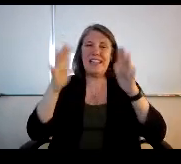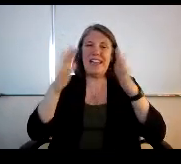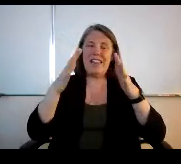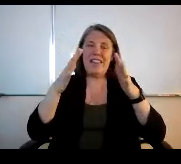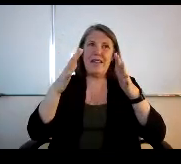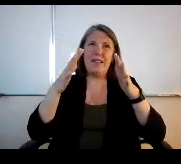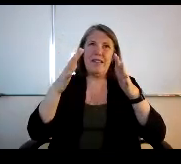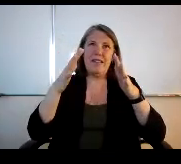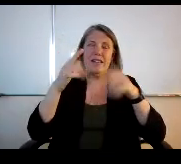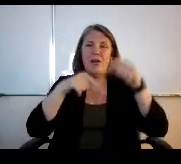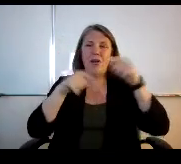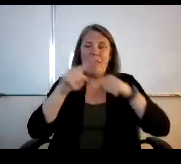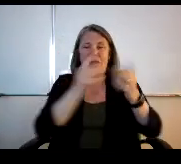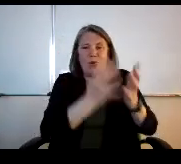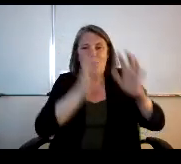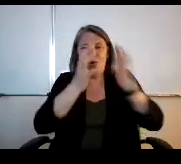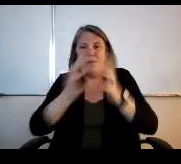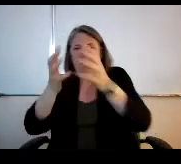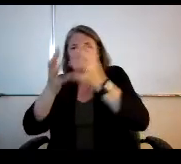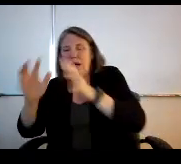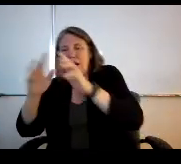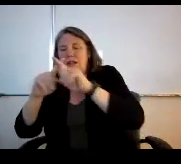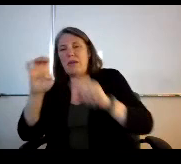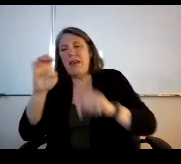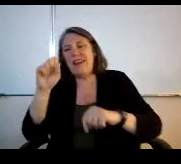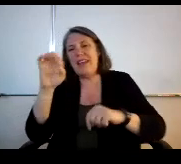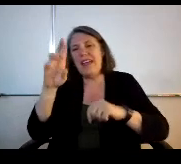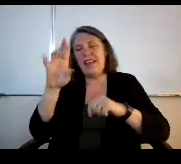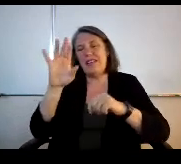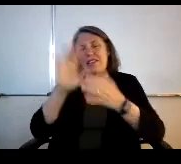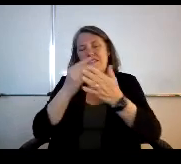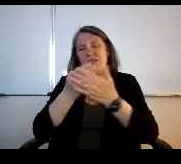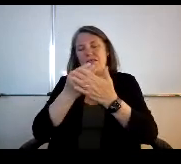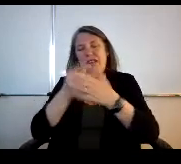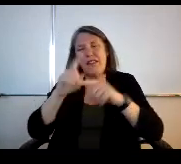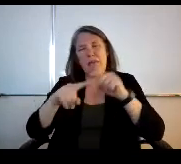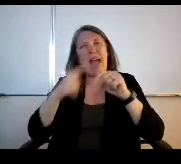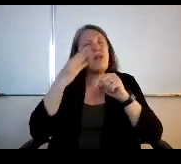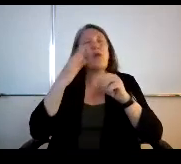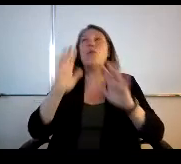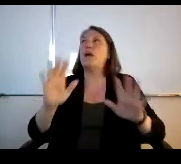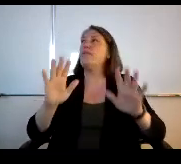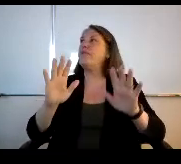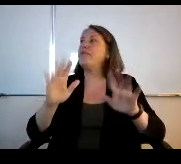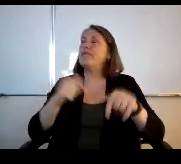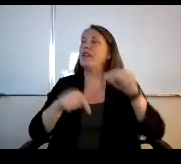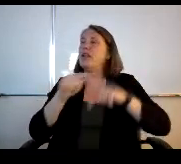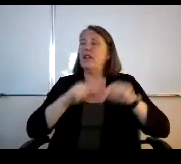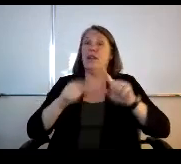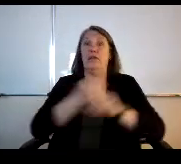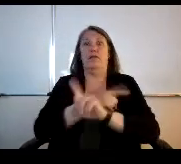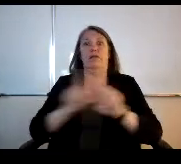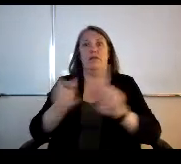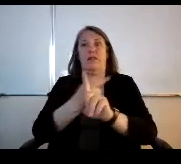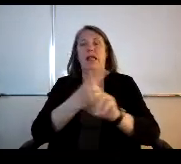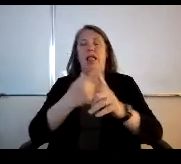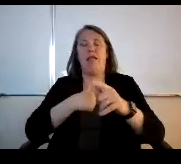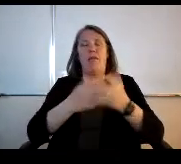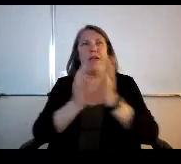but the Esser funds can't be. I know that some of that well let me ask it this way.